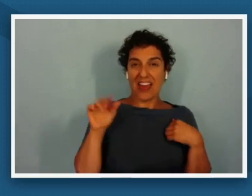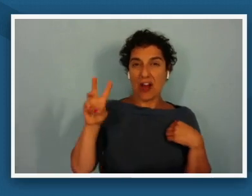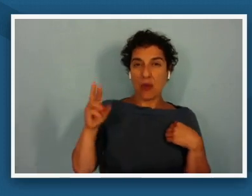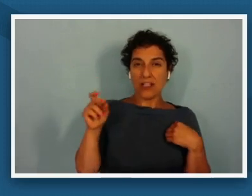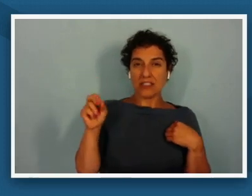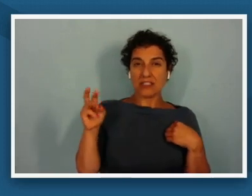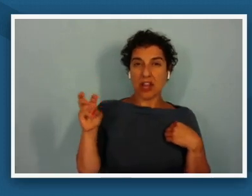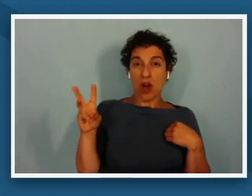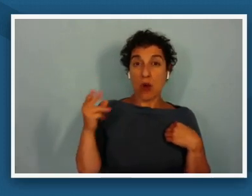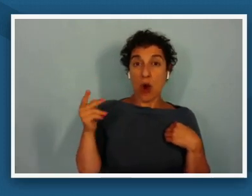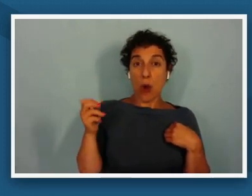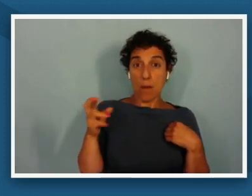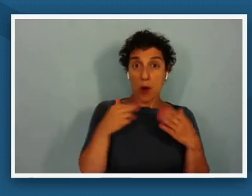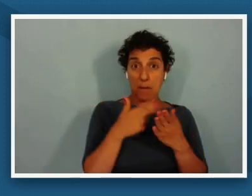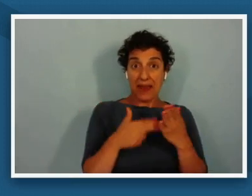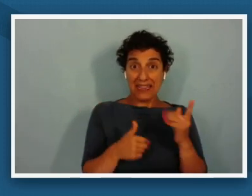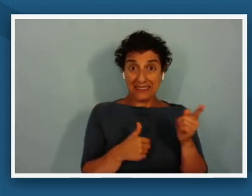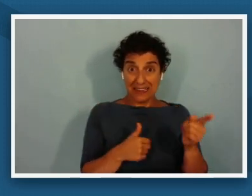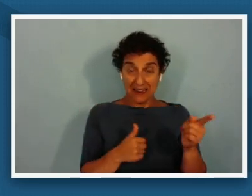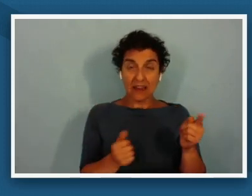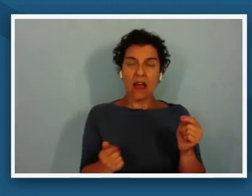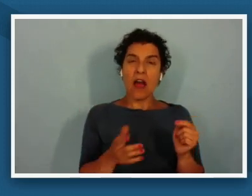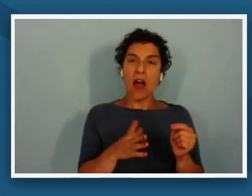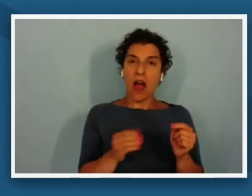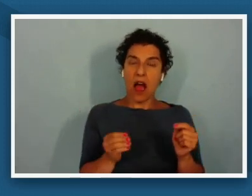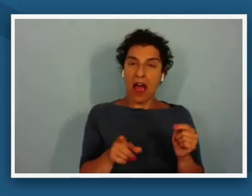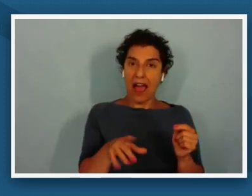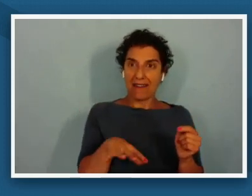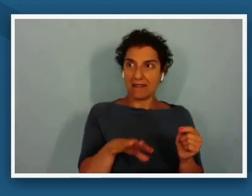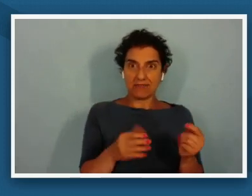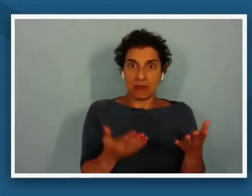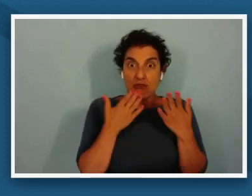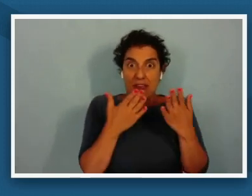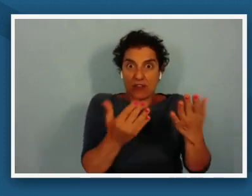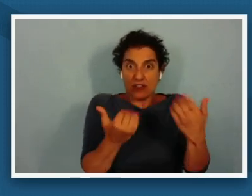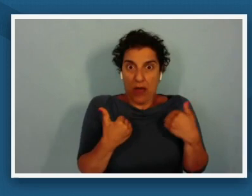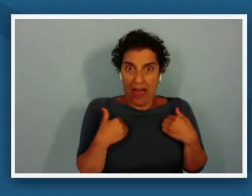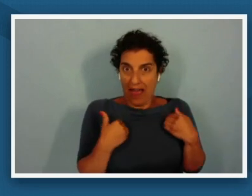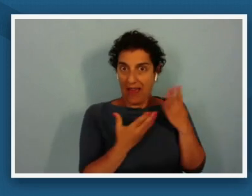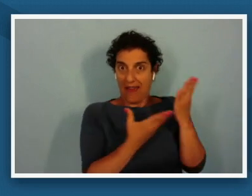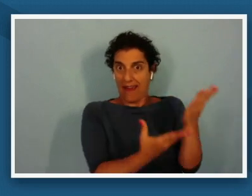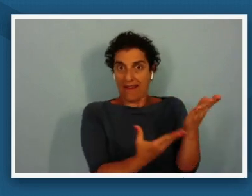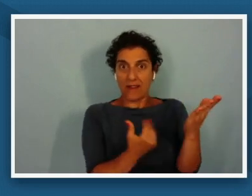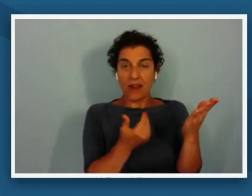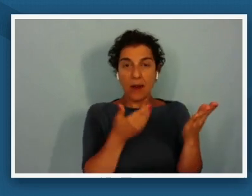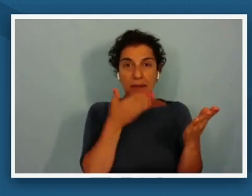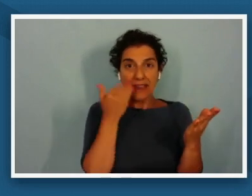have found myself grateful to have it because it really